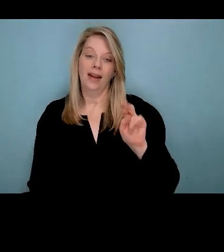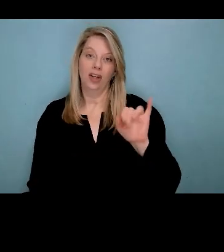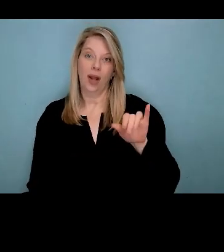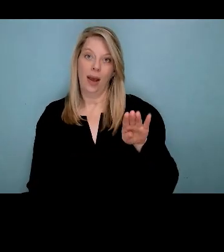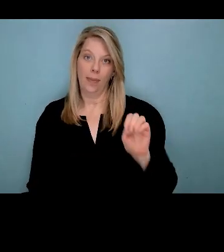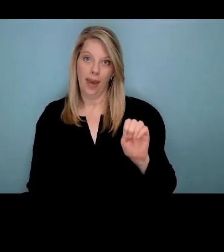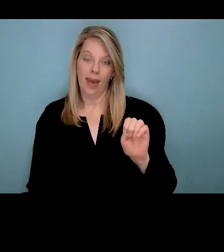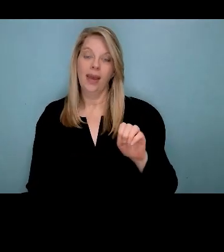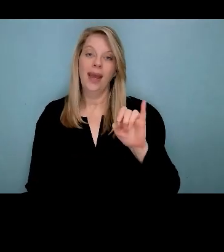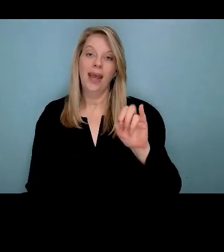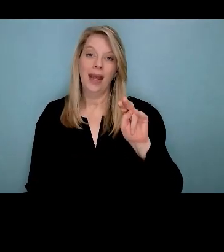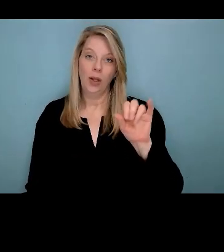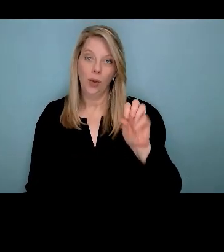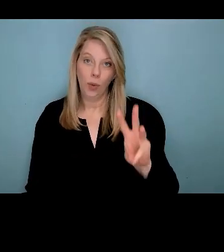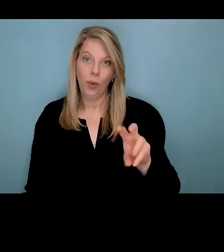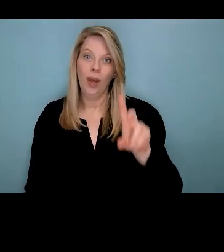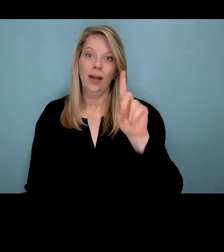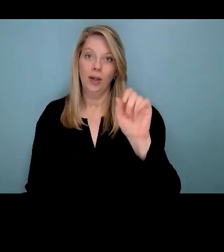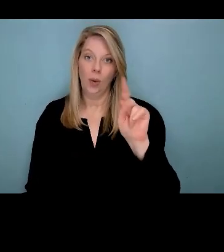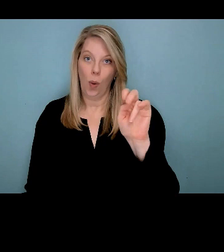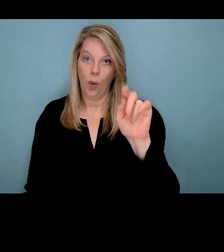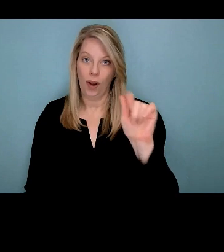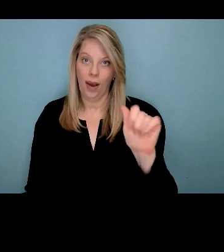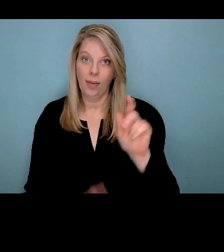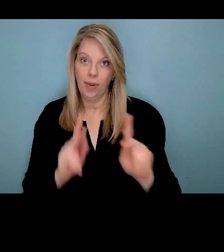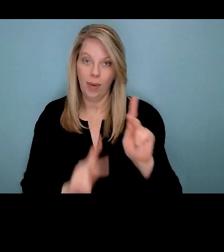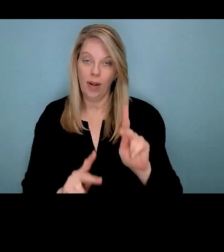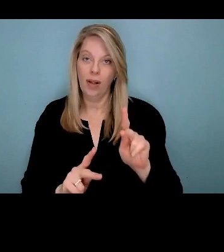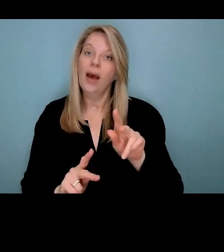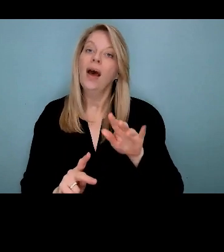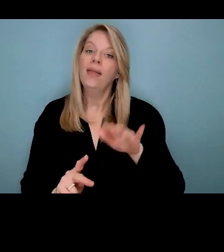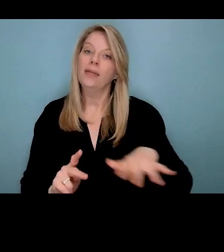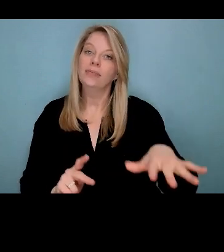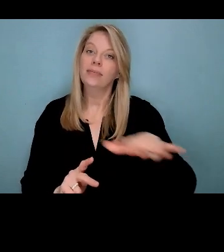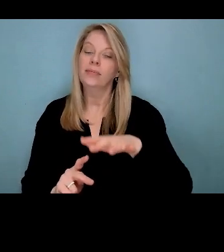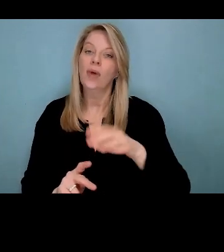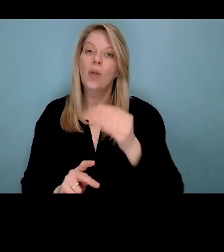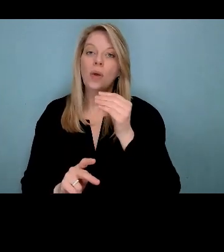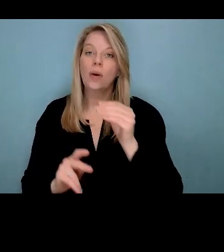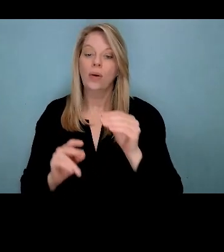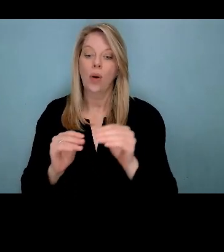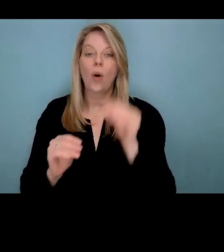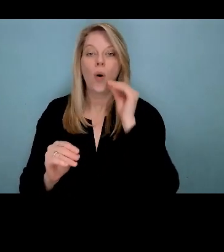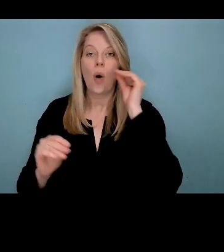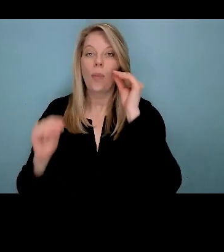and Ninu, Cree, and Dakota peoples, and in the national homeland of the Red Ray for Mati.